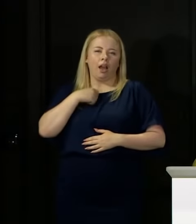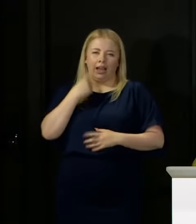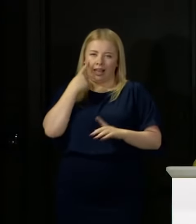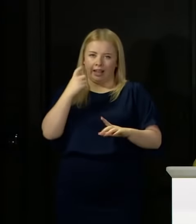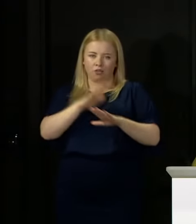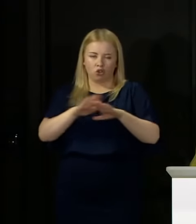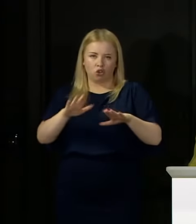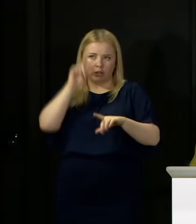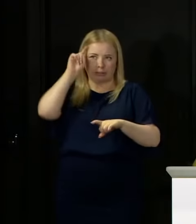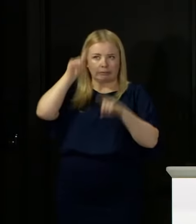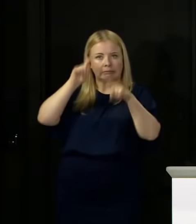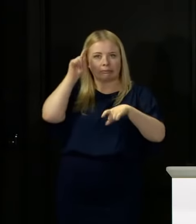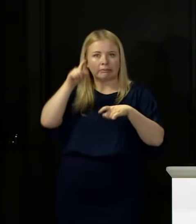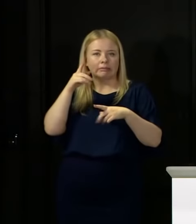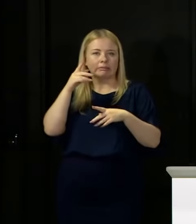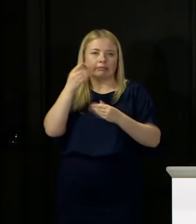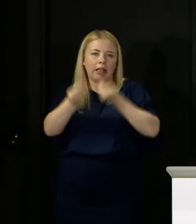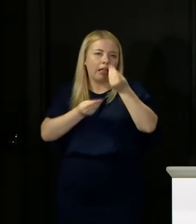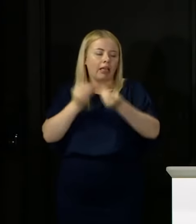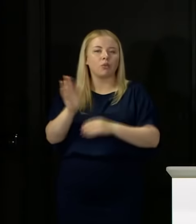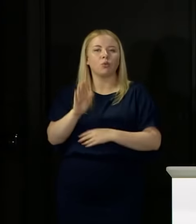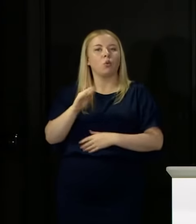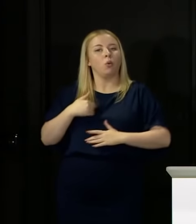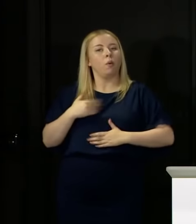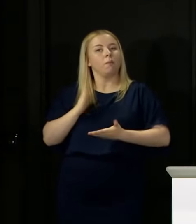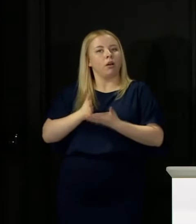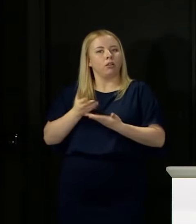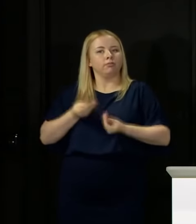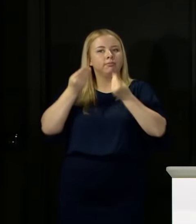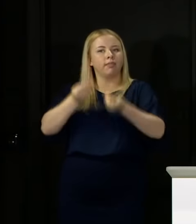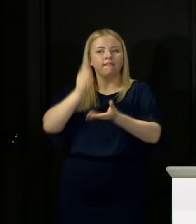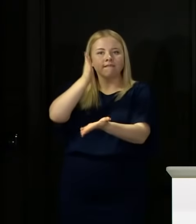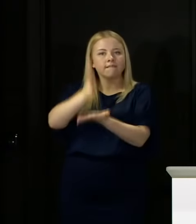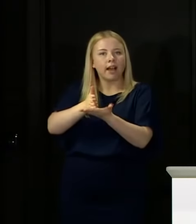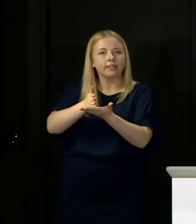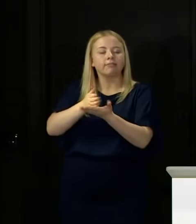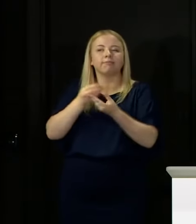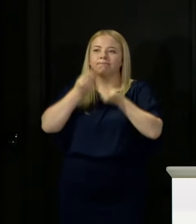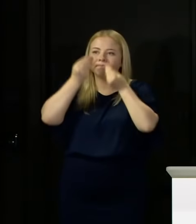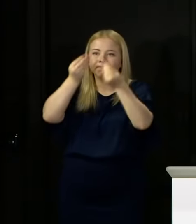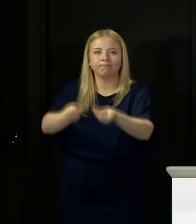We want to try to give solid information to people, so I am not going to speculate about